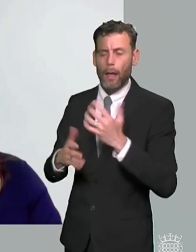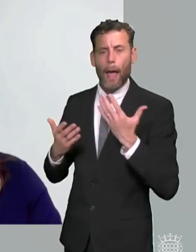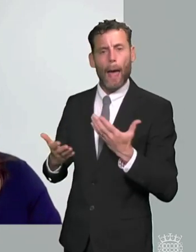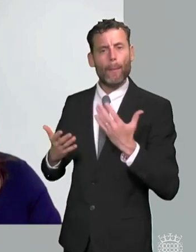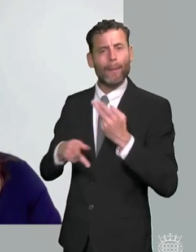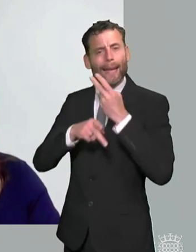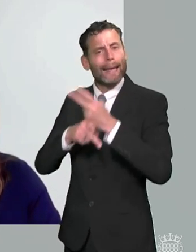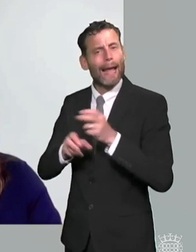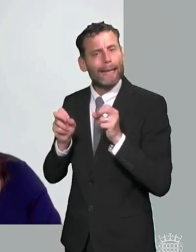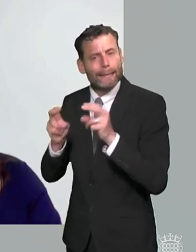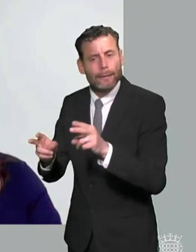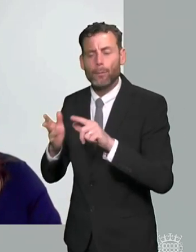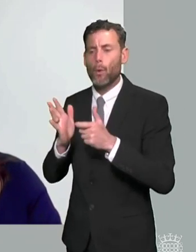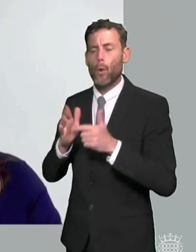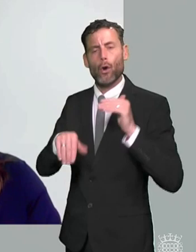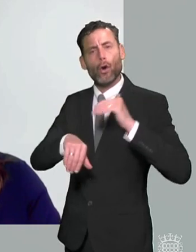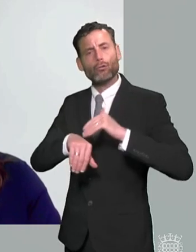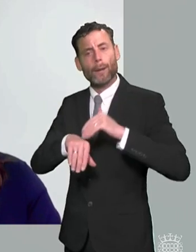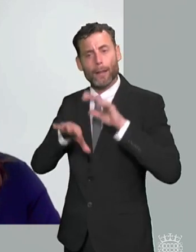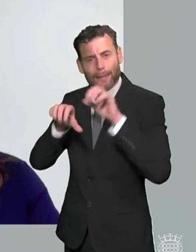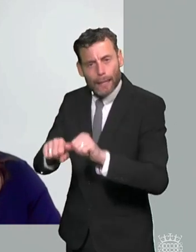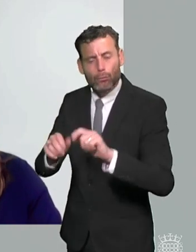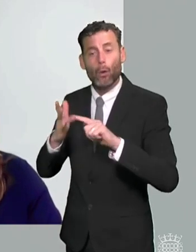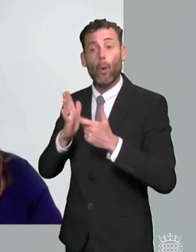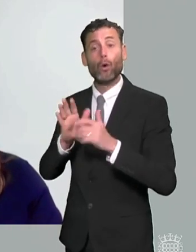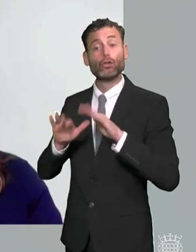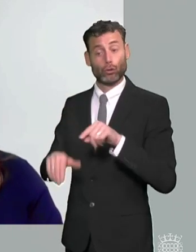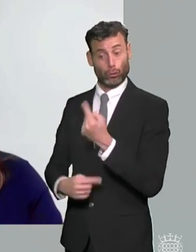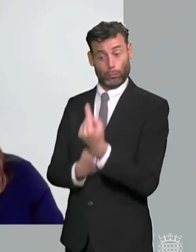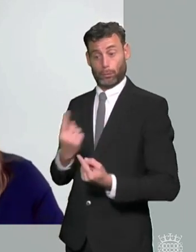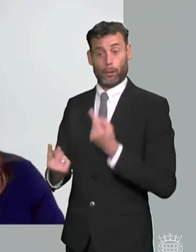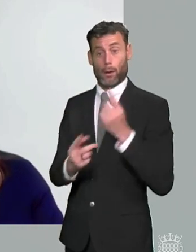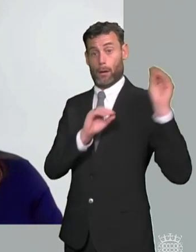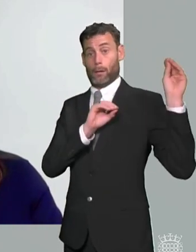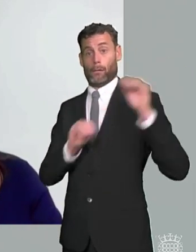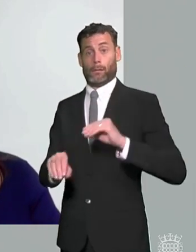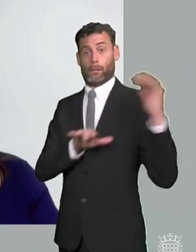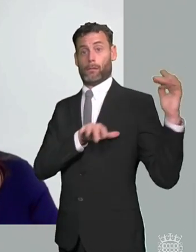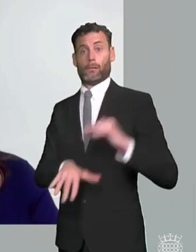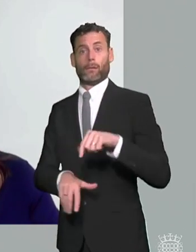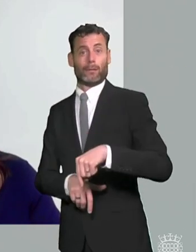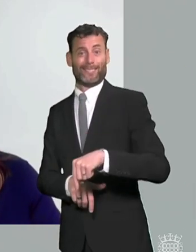in criminal detention and migrant children and i think the one hope that i suppose i have is that